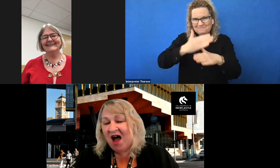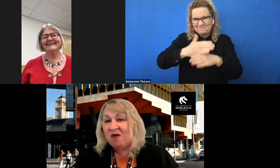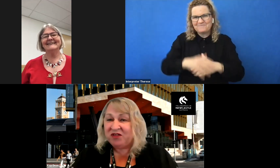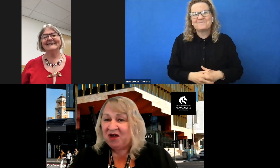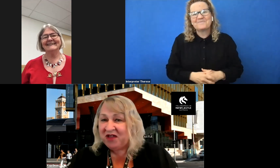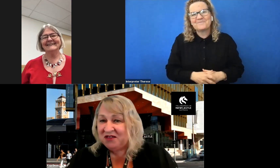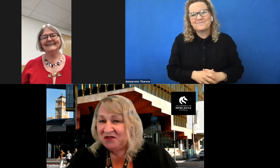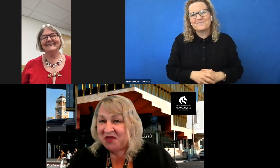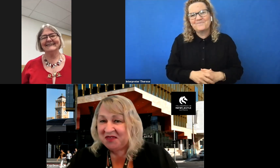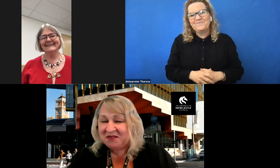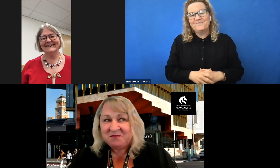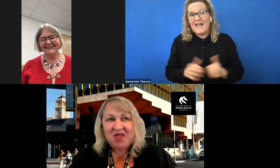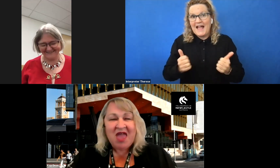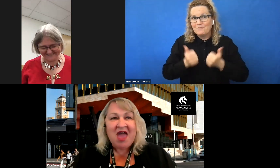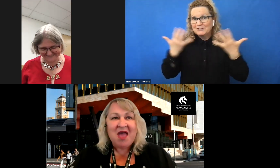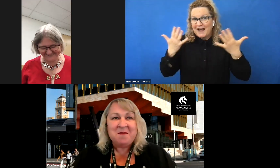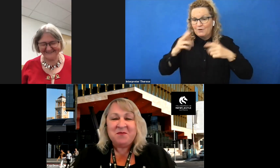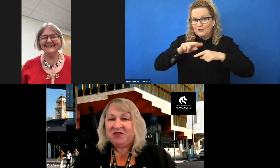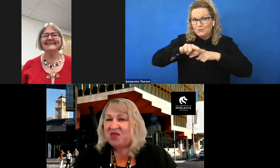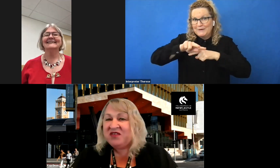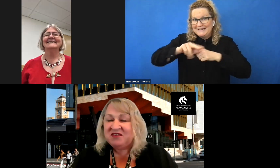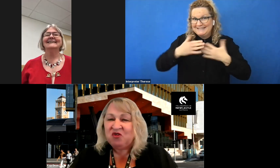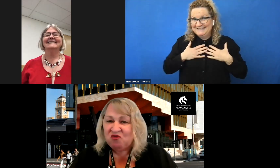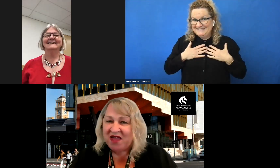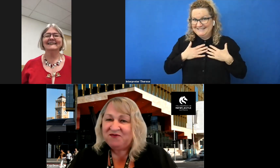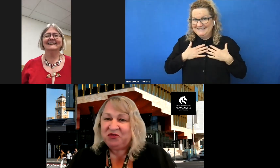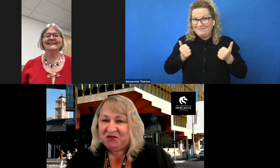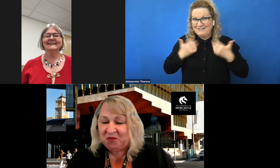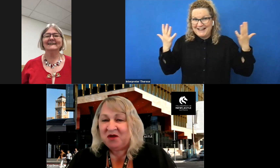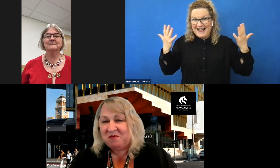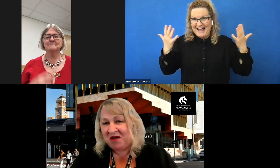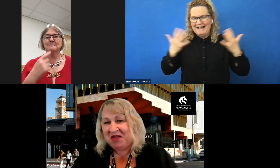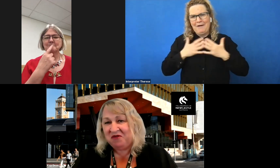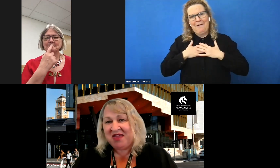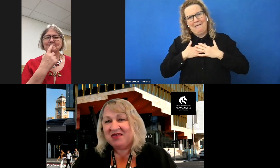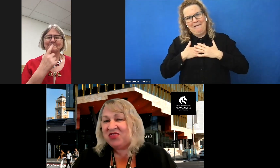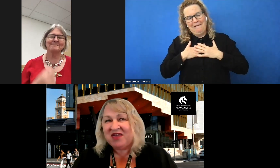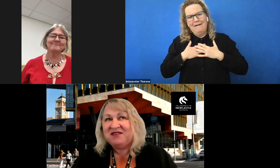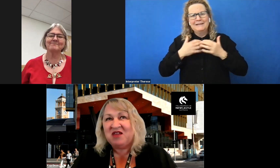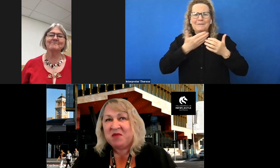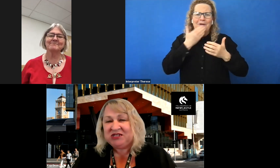I'm retiring in two weeks. So this is a great full stop on my career. Thank you so much